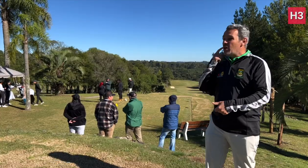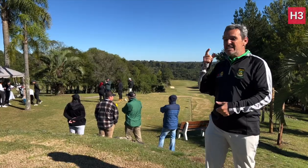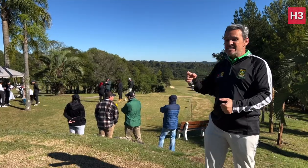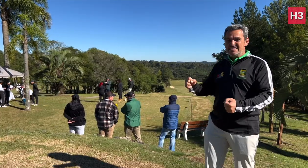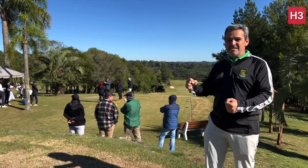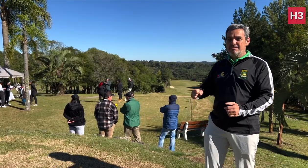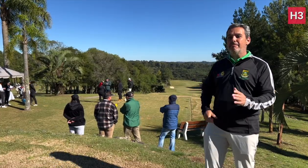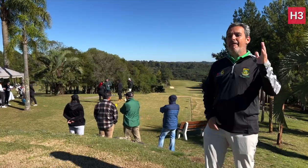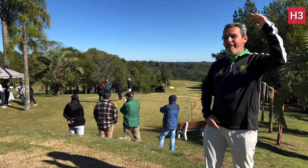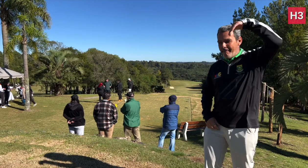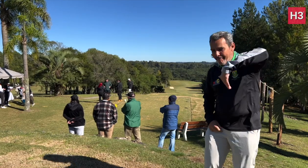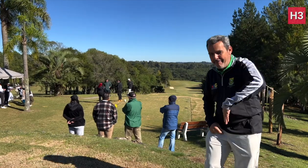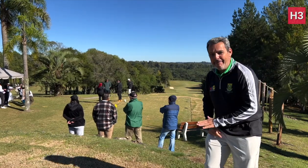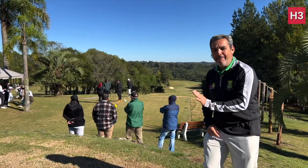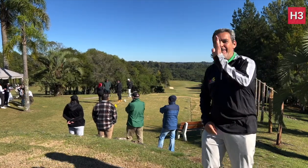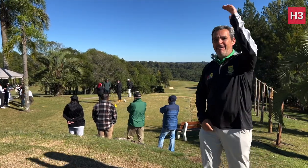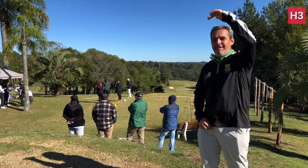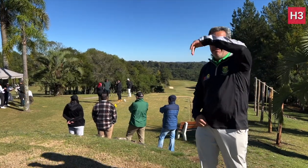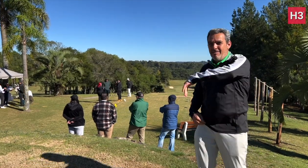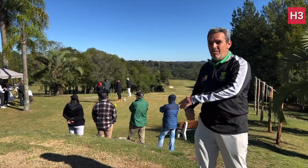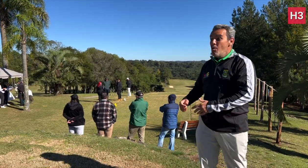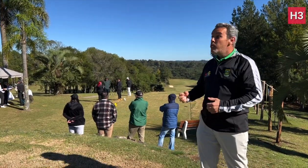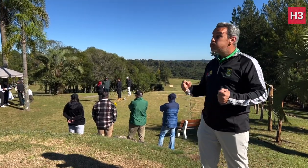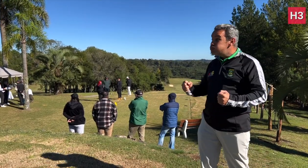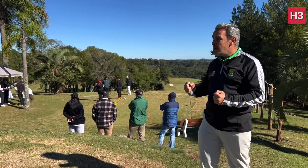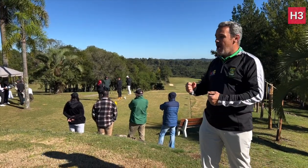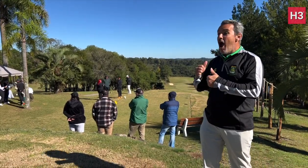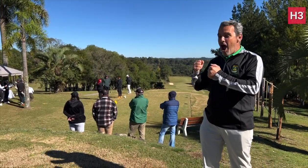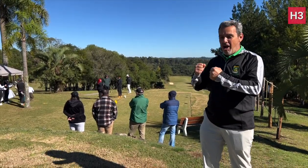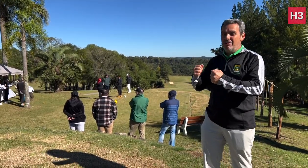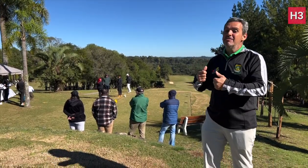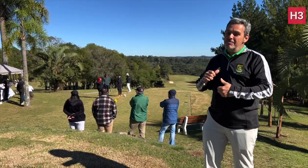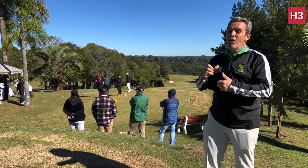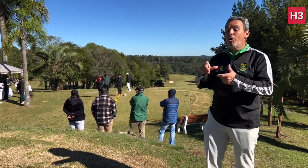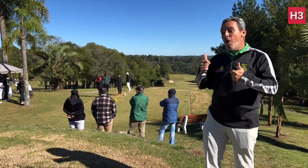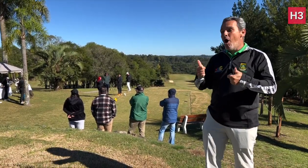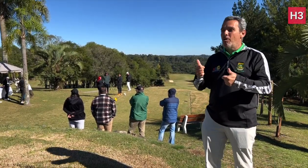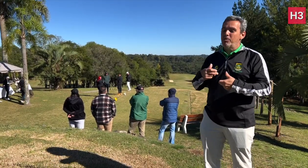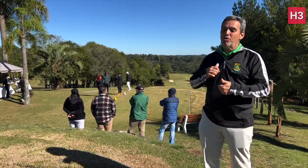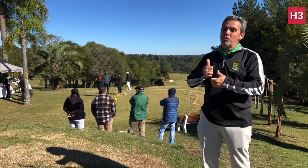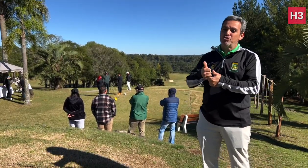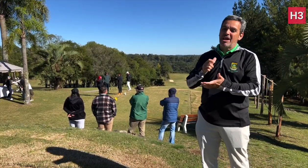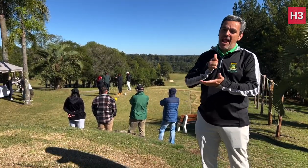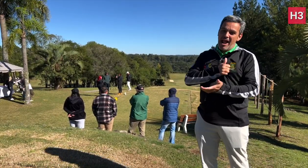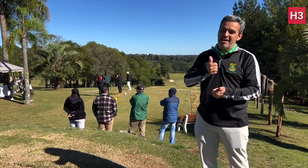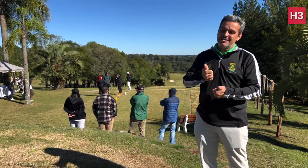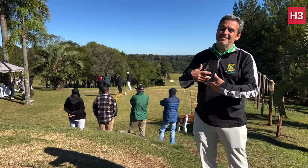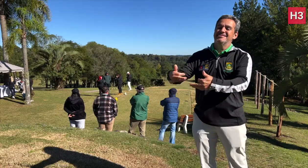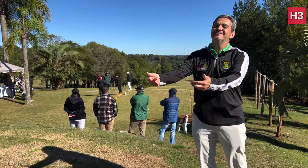Of course, it can be challenging and unpredictable. It’s part of the game.